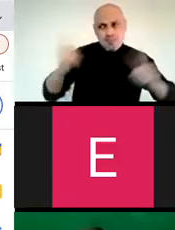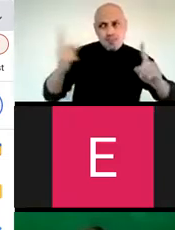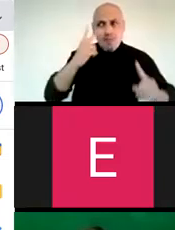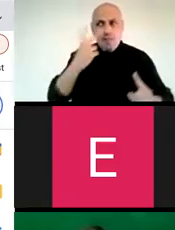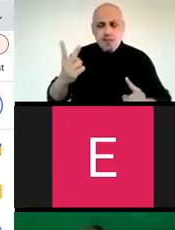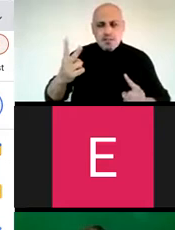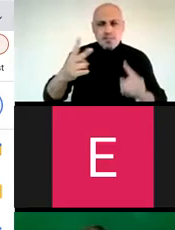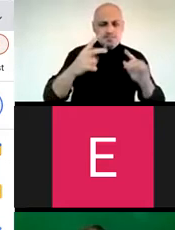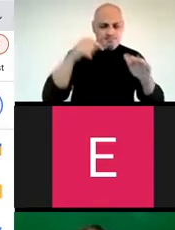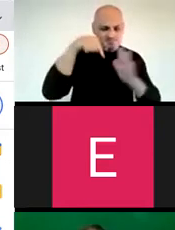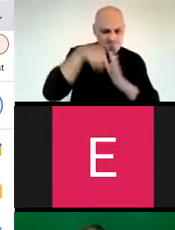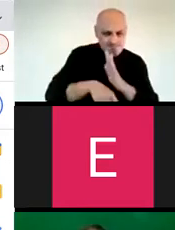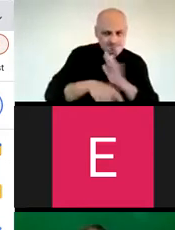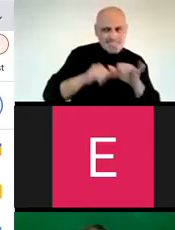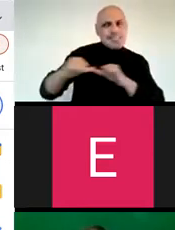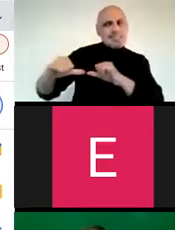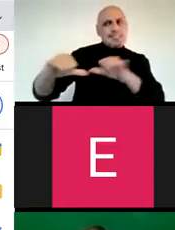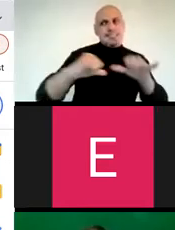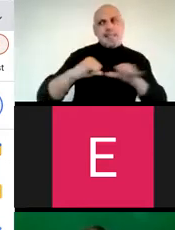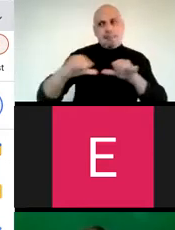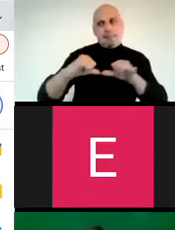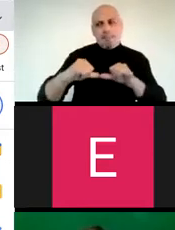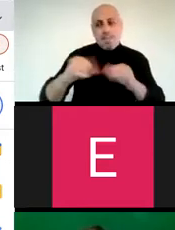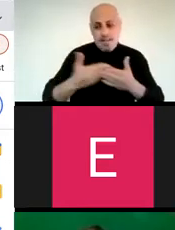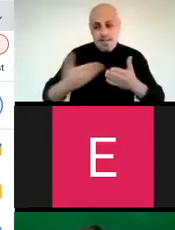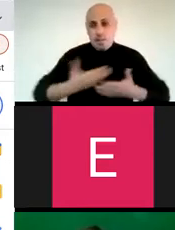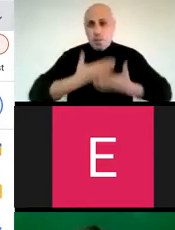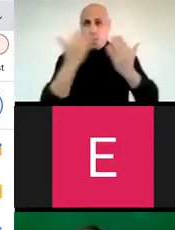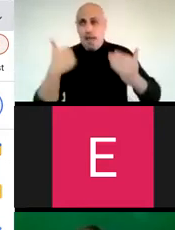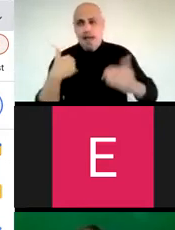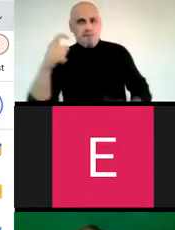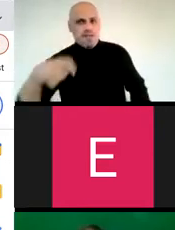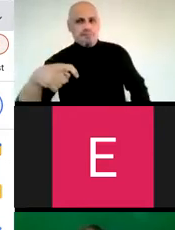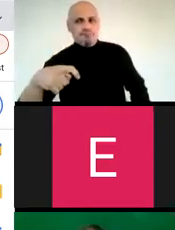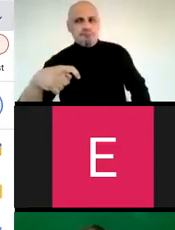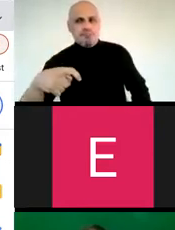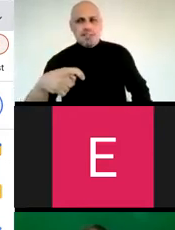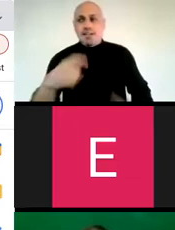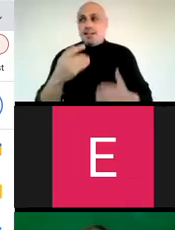though our struggles may look different deep down, they look more the same. There are things we do not